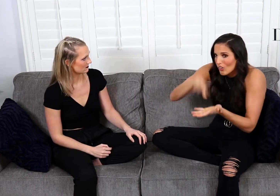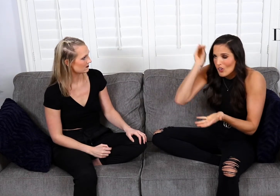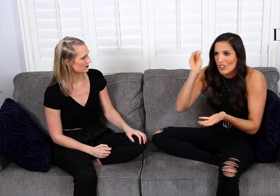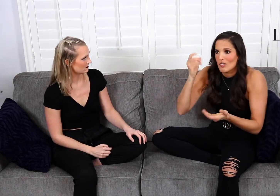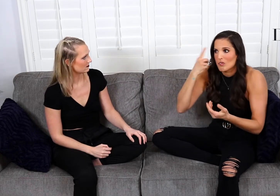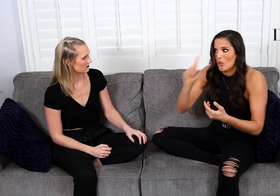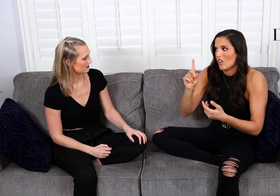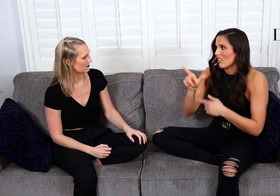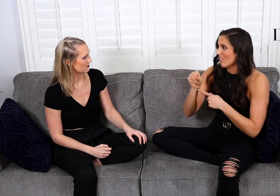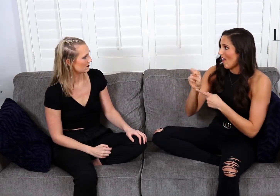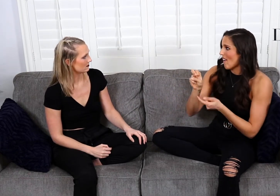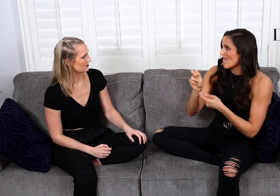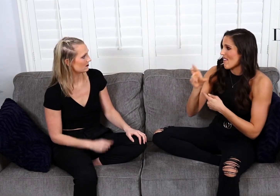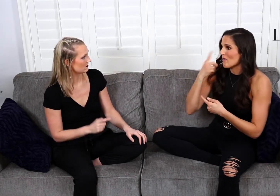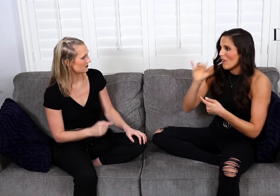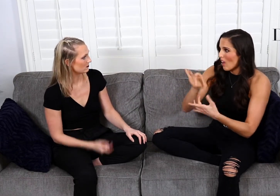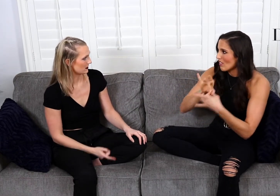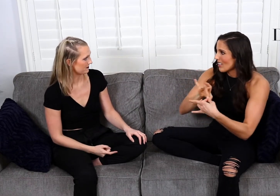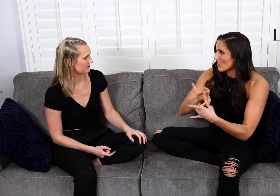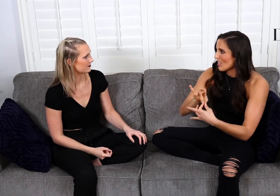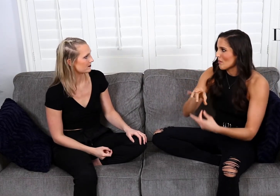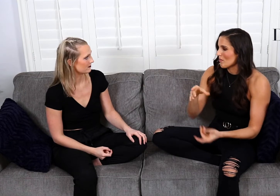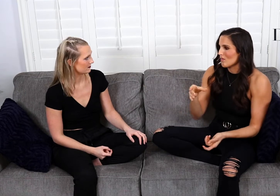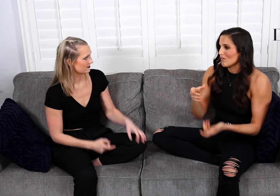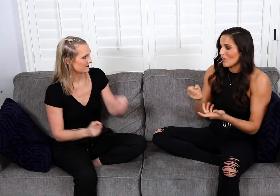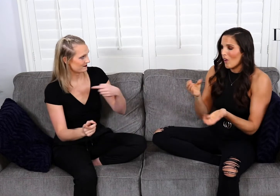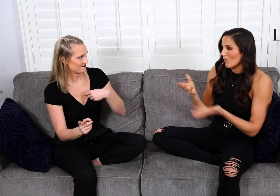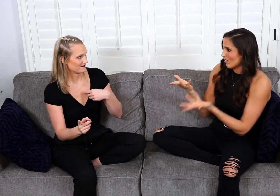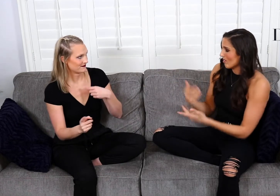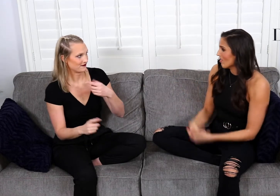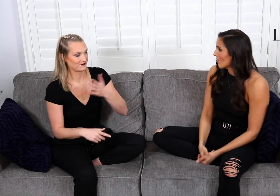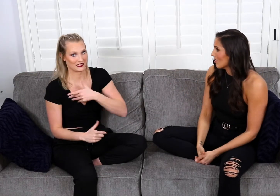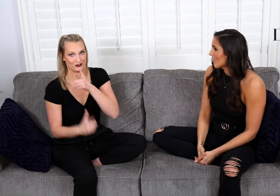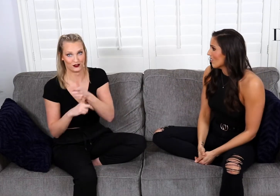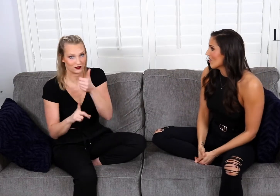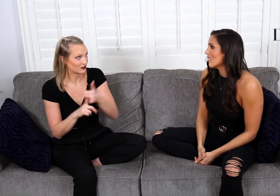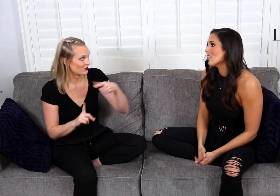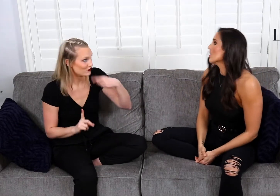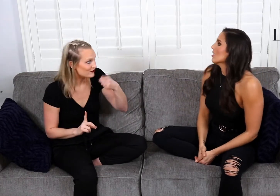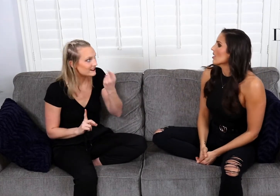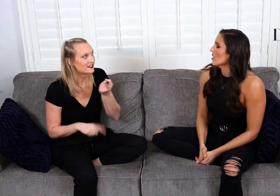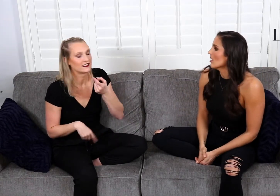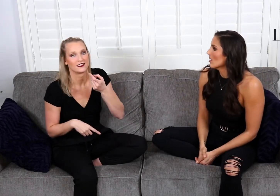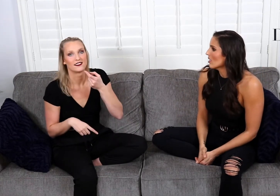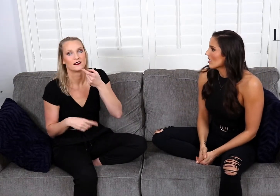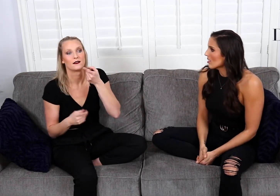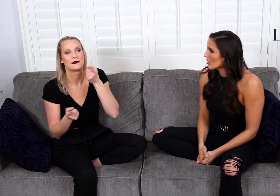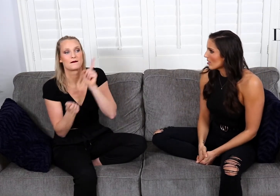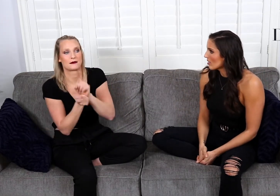learn Sign Language for love! And build that relationship. So my sister is actually hearing,